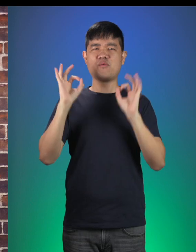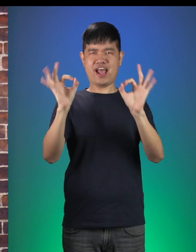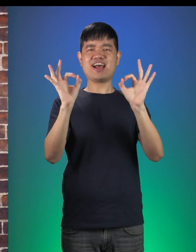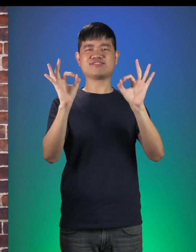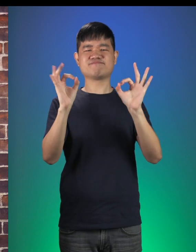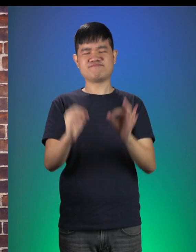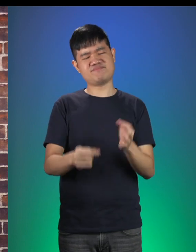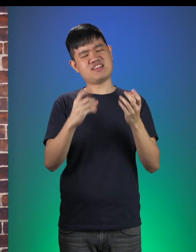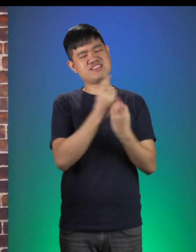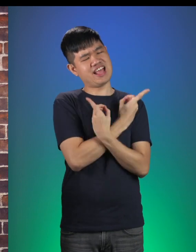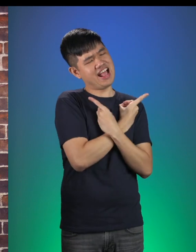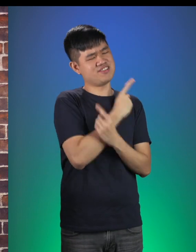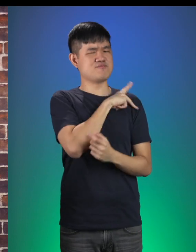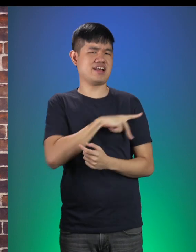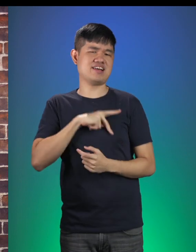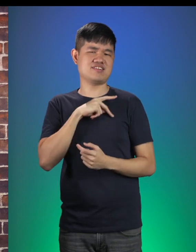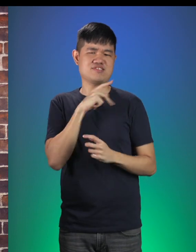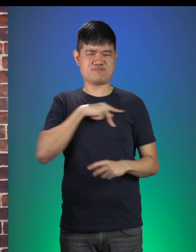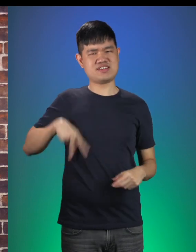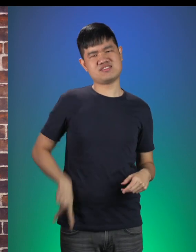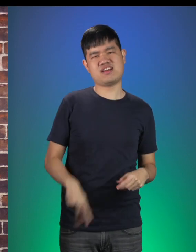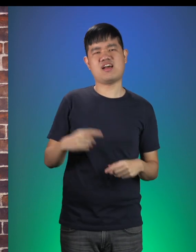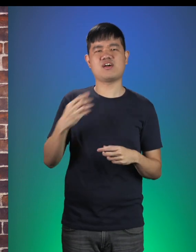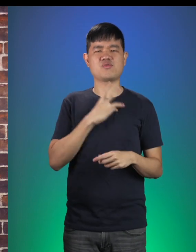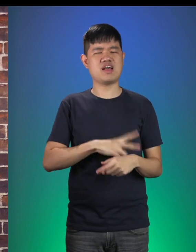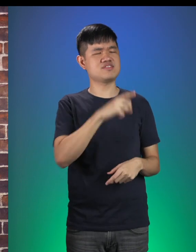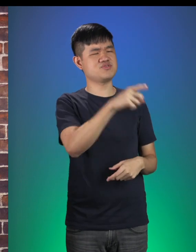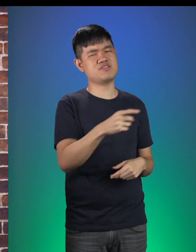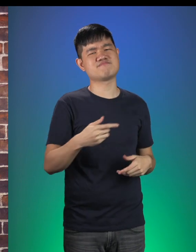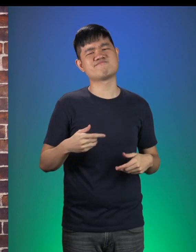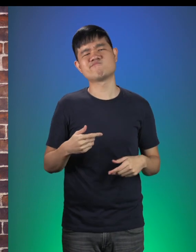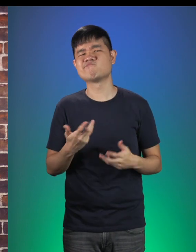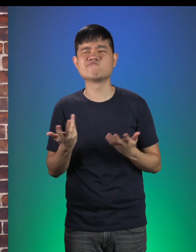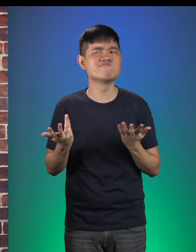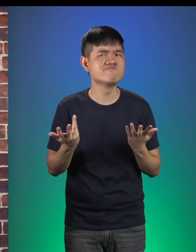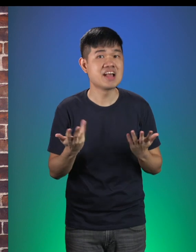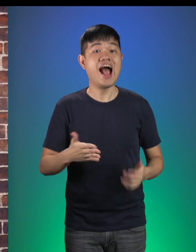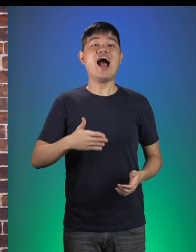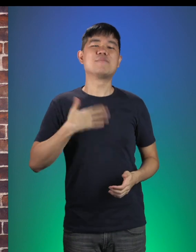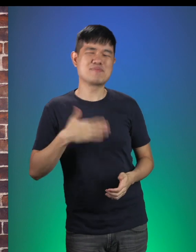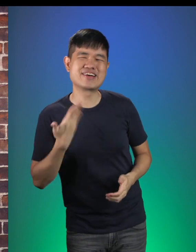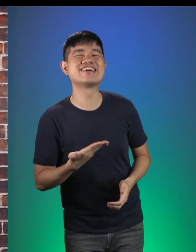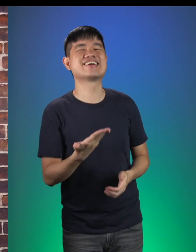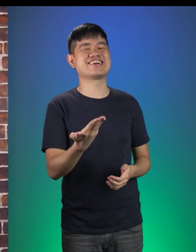Dear Princess, here’s wishing you... happiness,